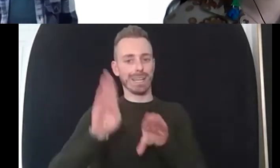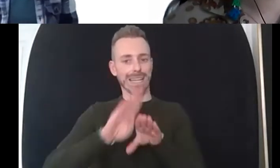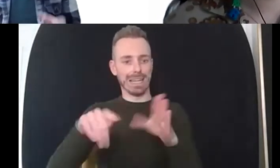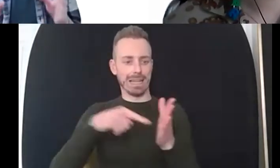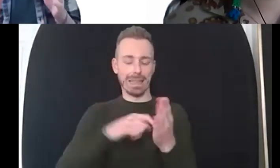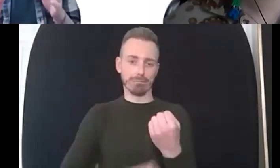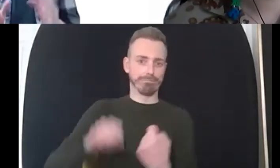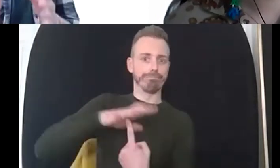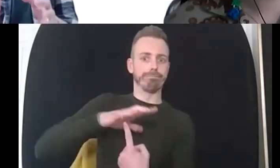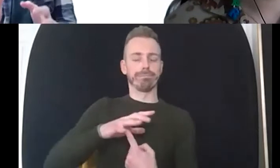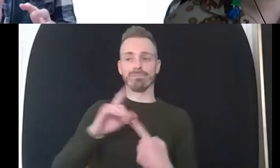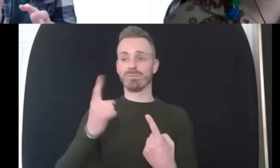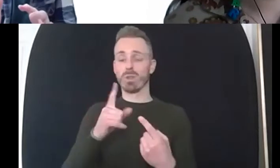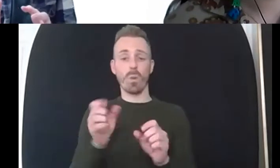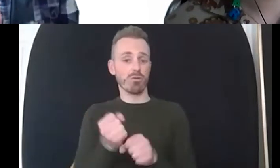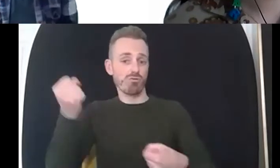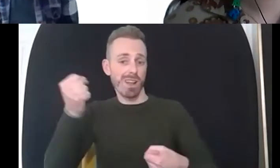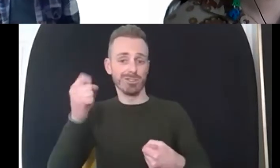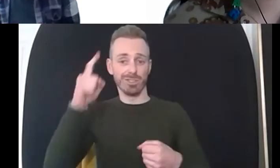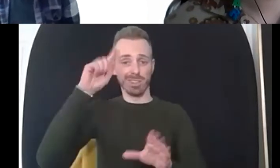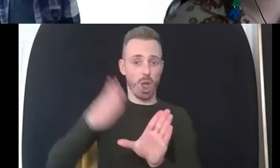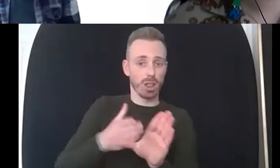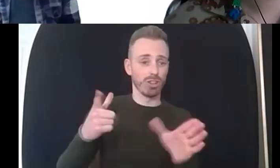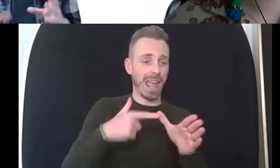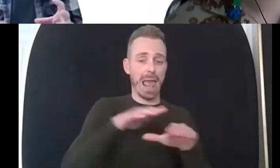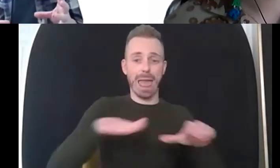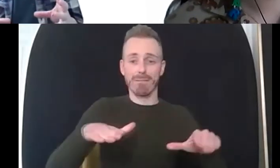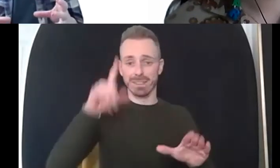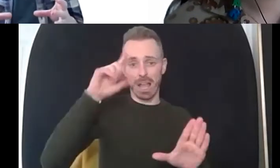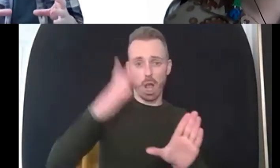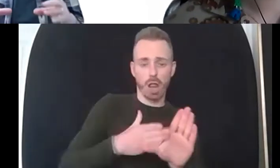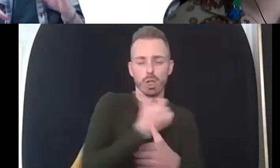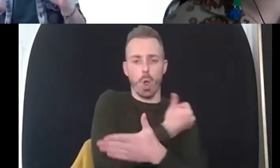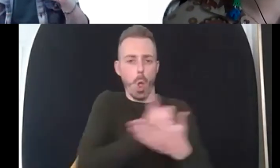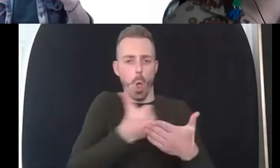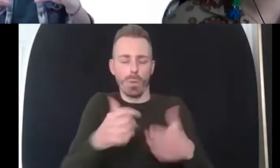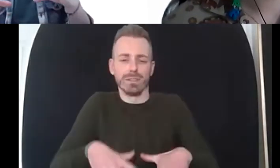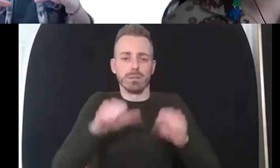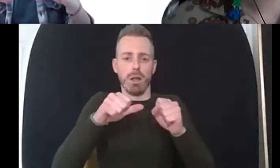or whether you do an a level in psychology um we always start with that fundamental principle